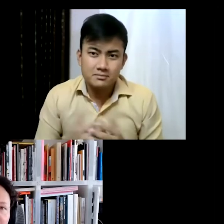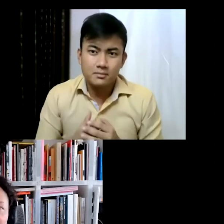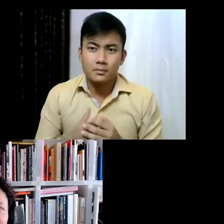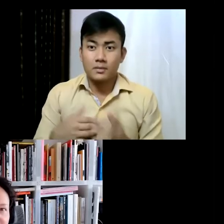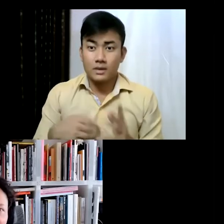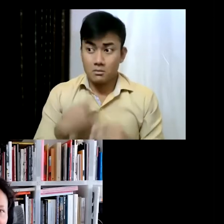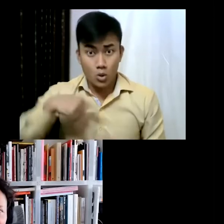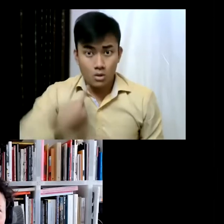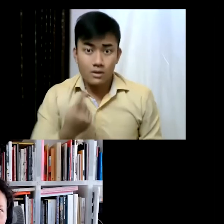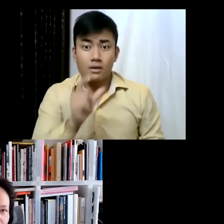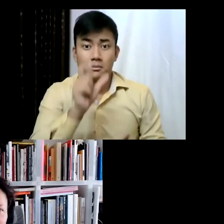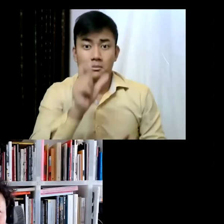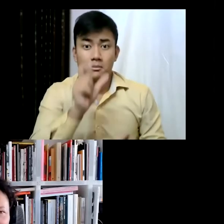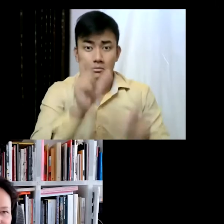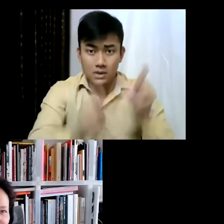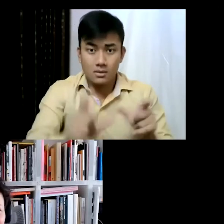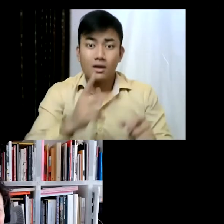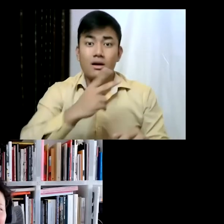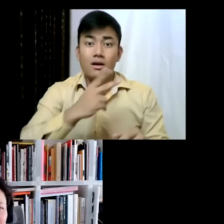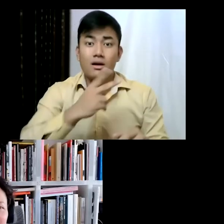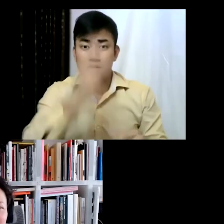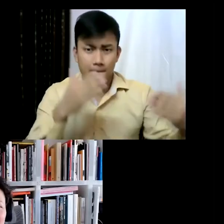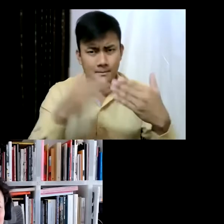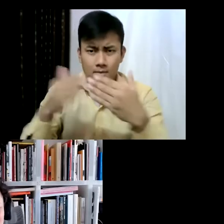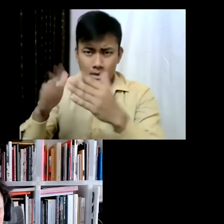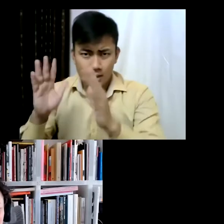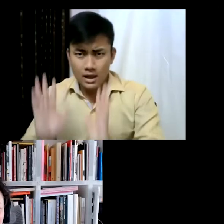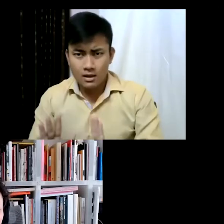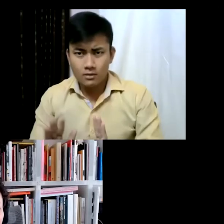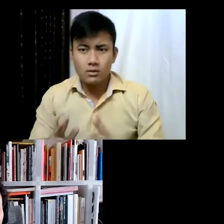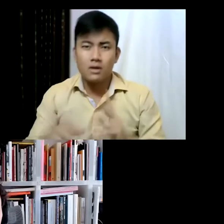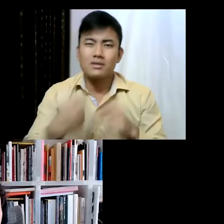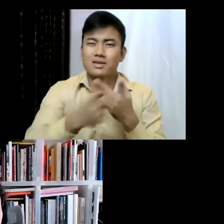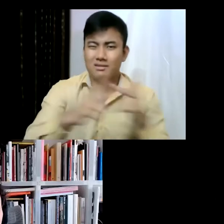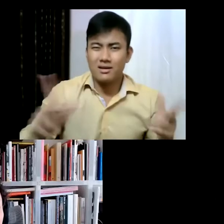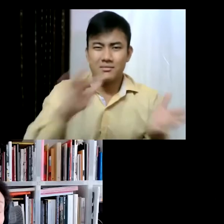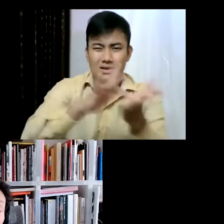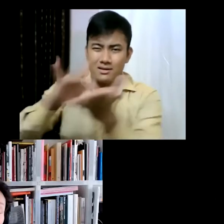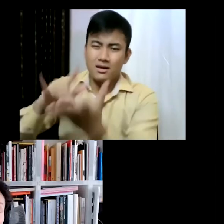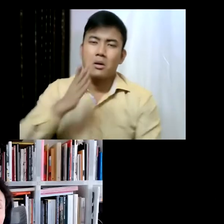because I saved the time of travels and moving from place to place, so I actually probably I